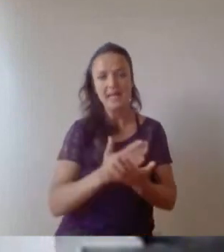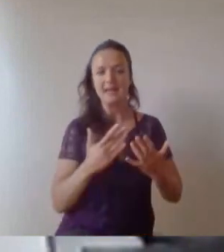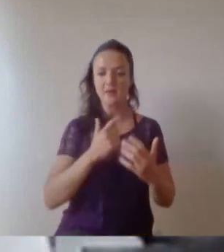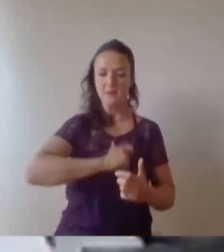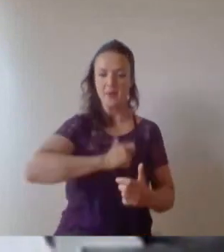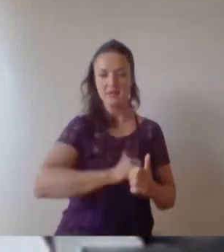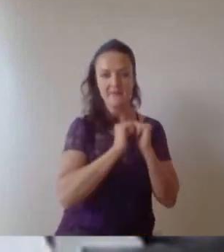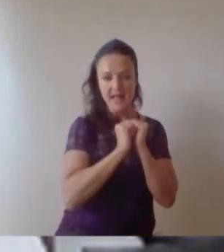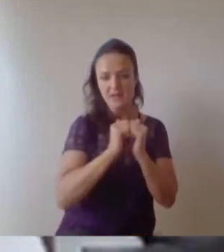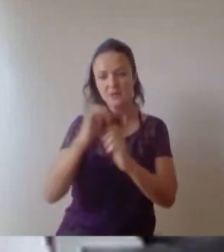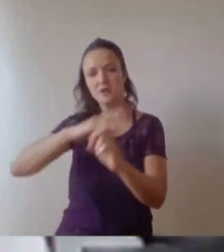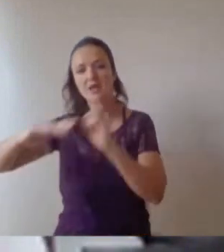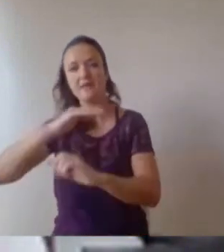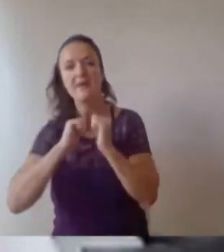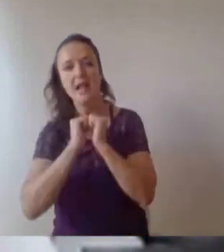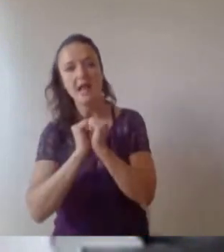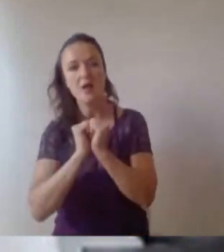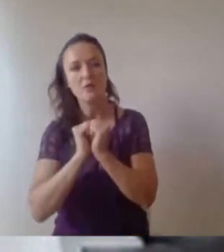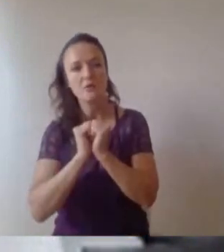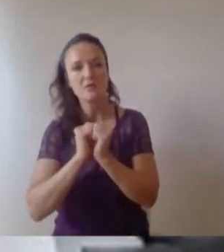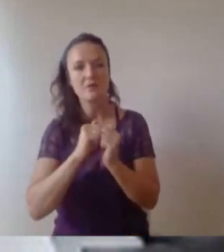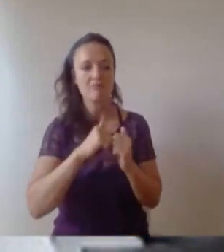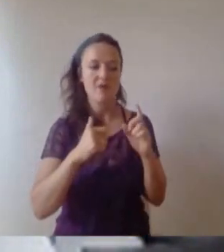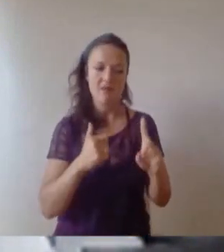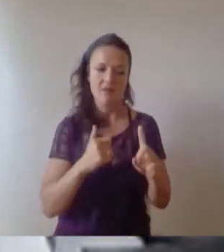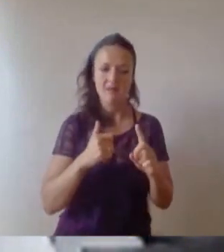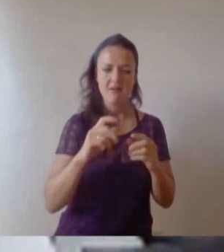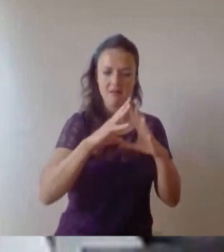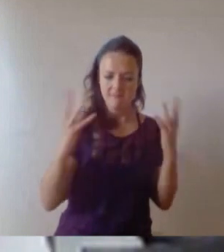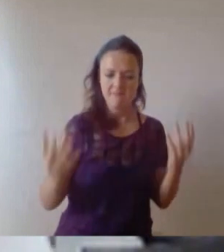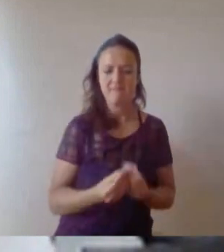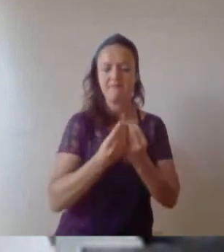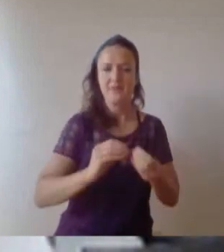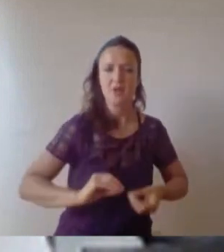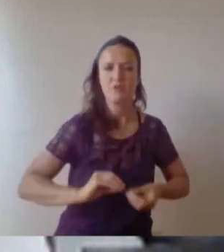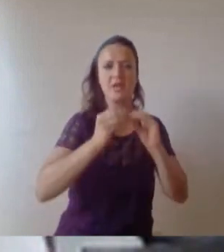such a huge part of being a good engineer. The world that we're living in right now is facing huge challenges,